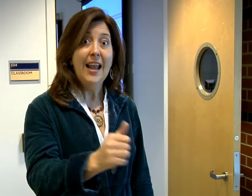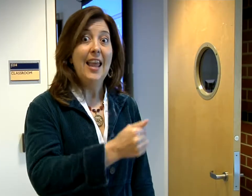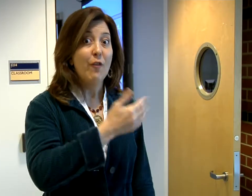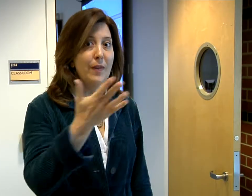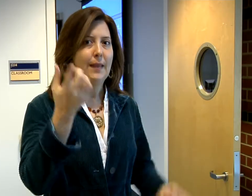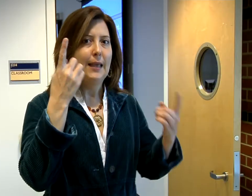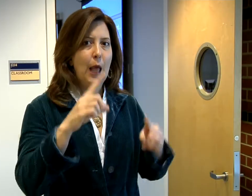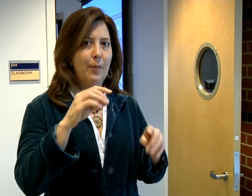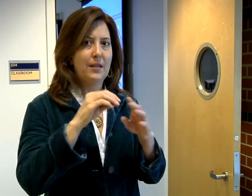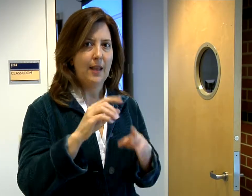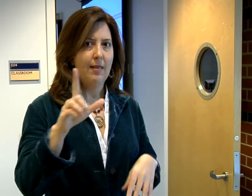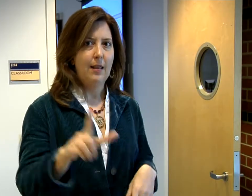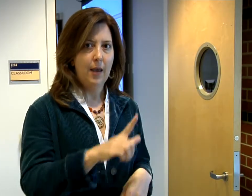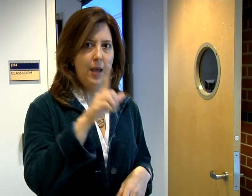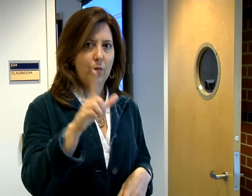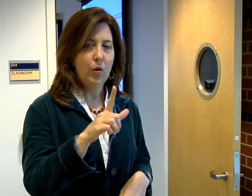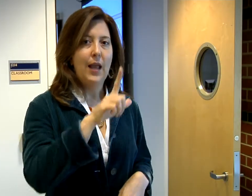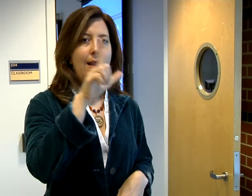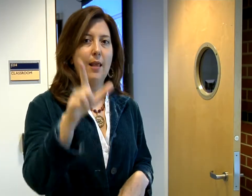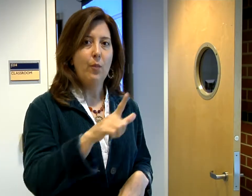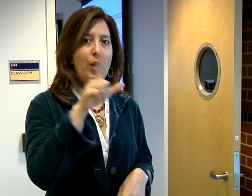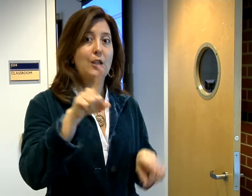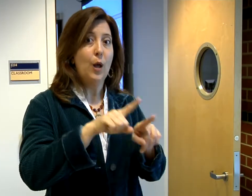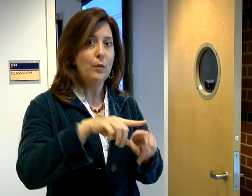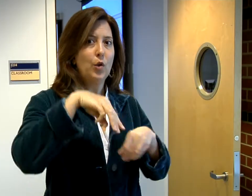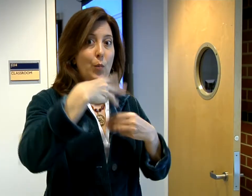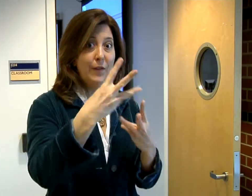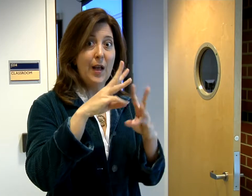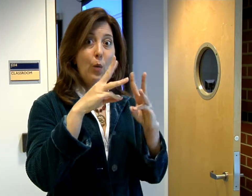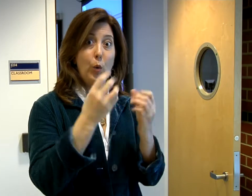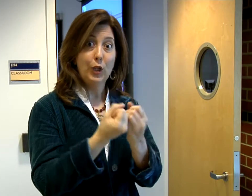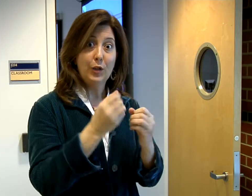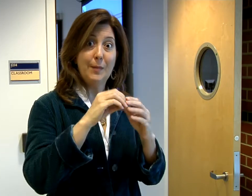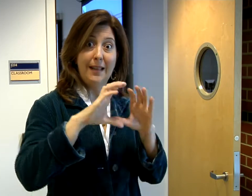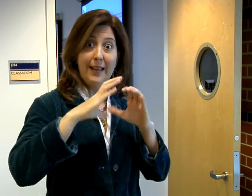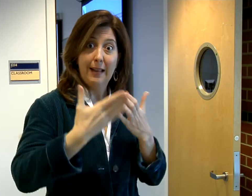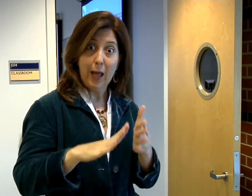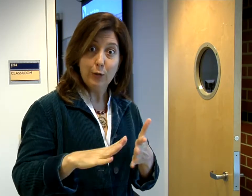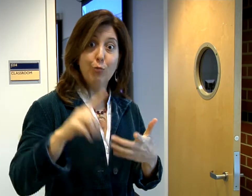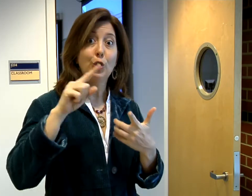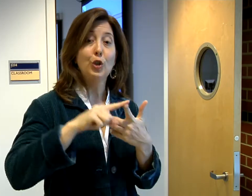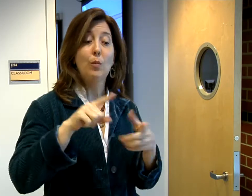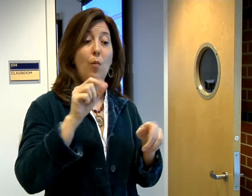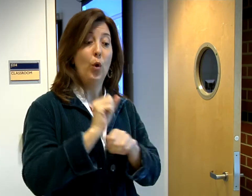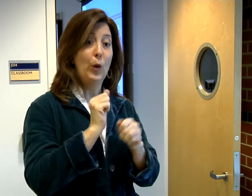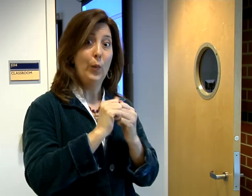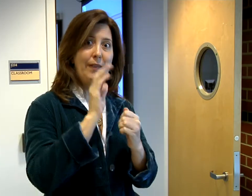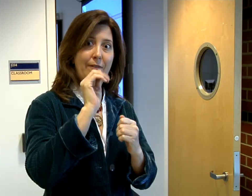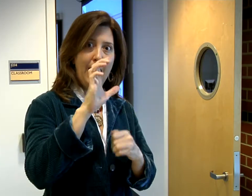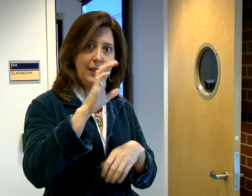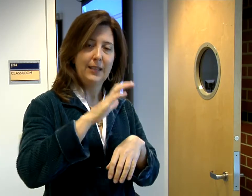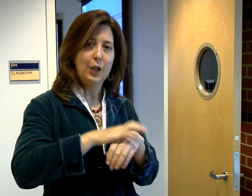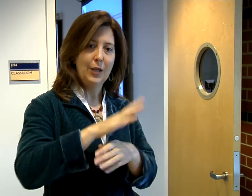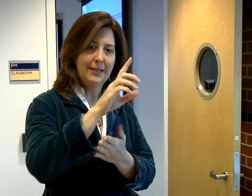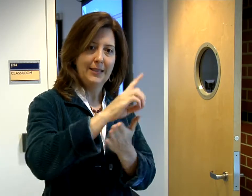Not everything happens in the library. The Library also offers workshops in the classrooms; the Librarians work with the Faculty